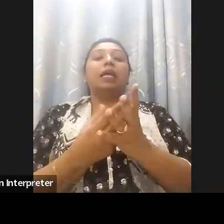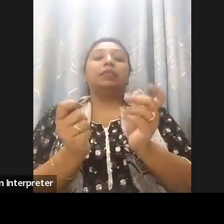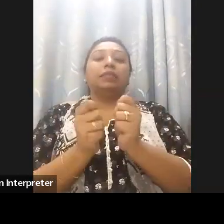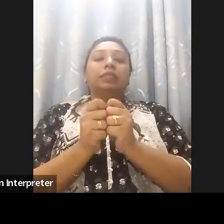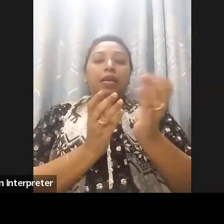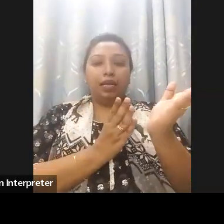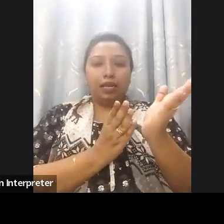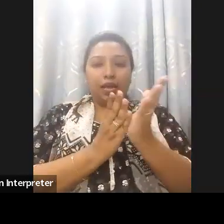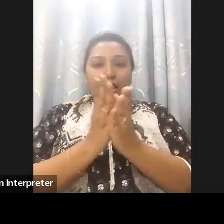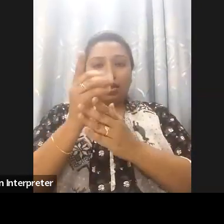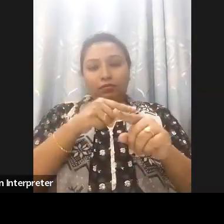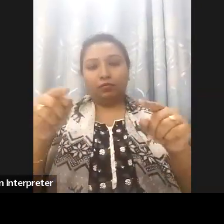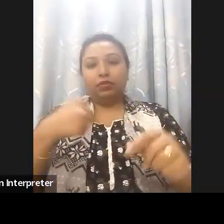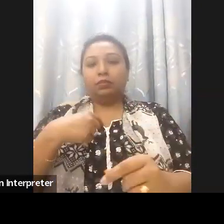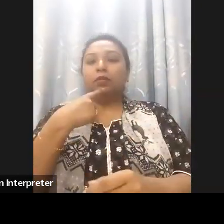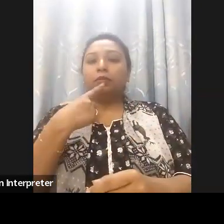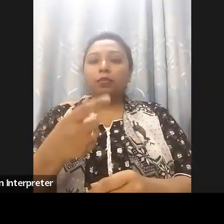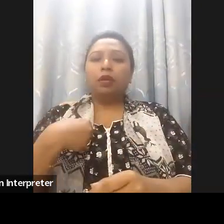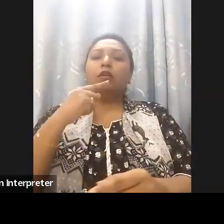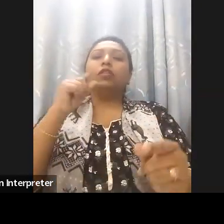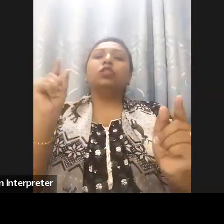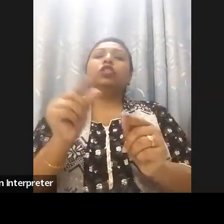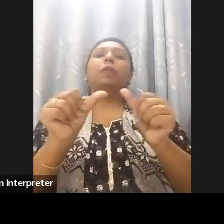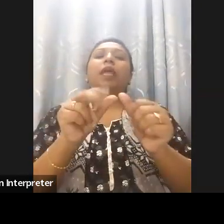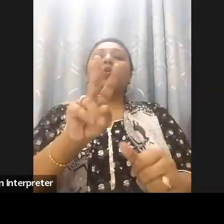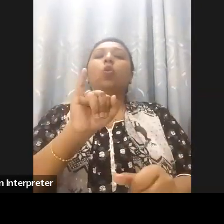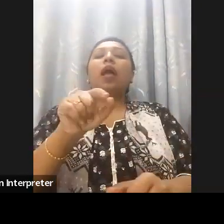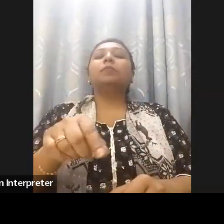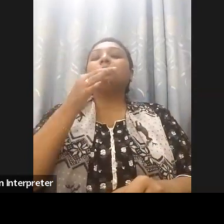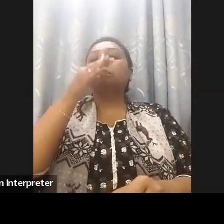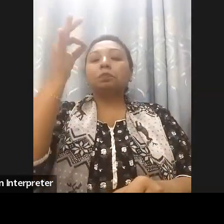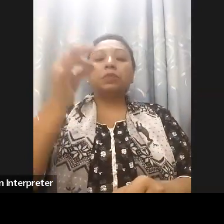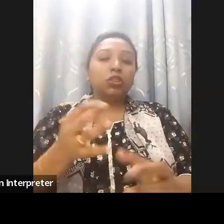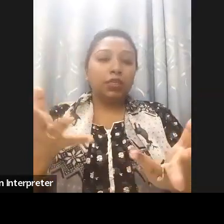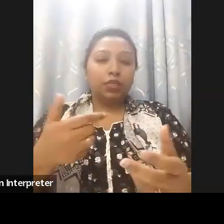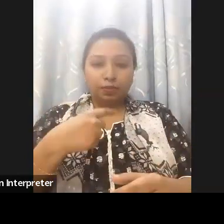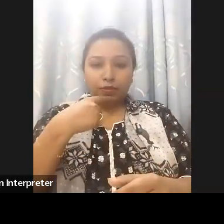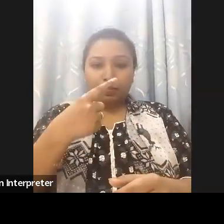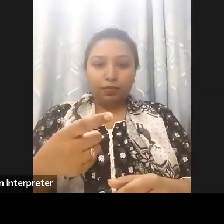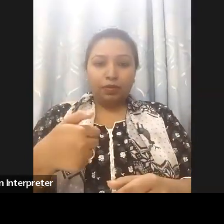Let me say a little bit about it why as you heard from Dr Humayun Kabir the Aspire